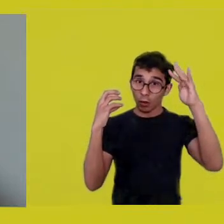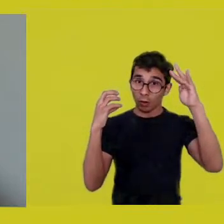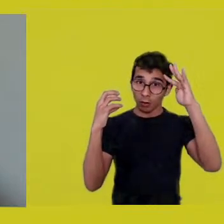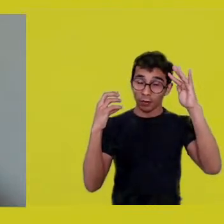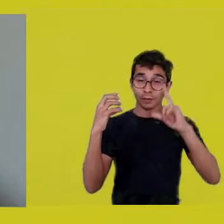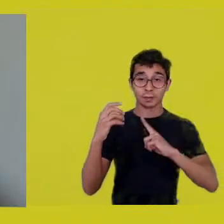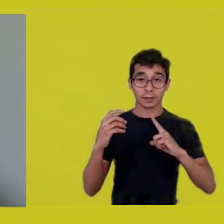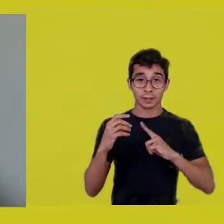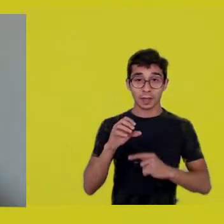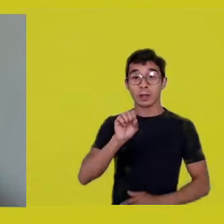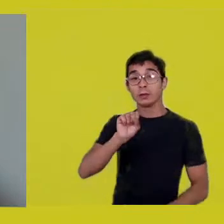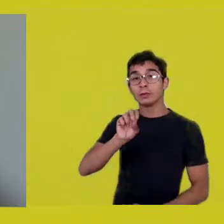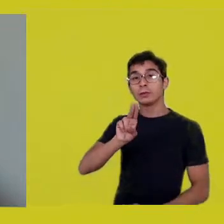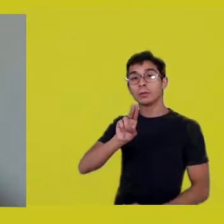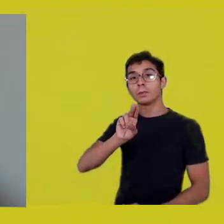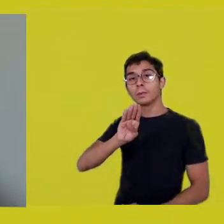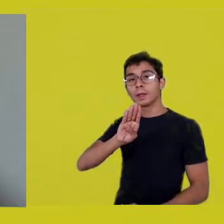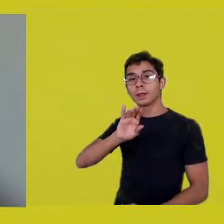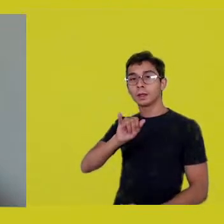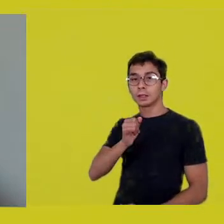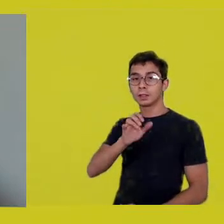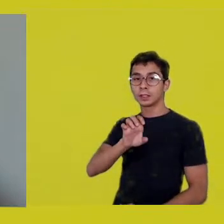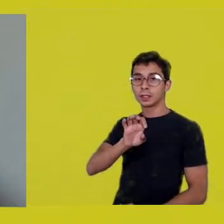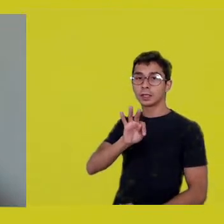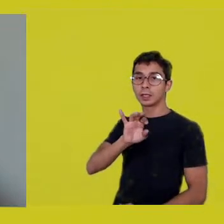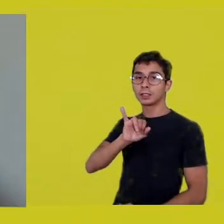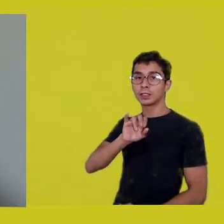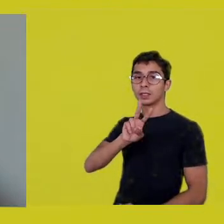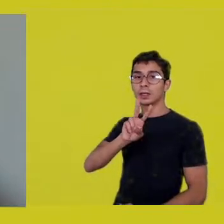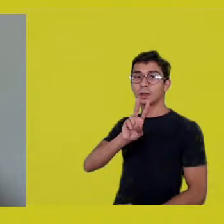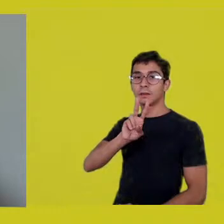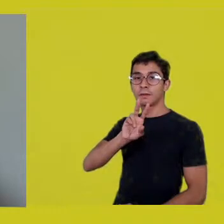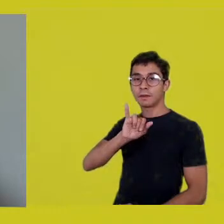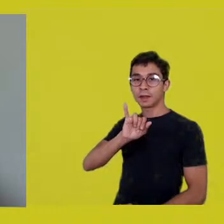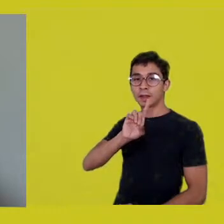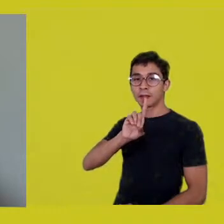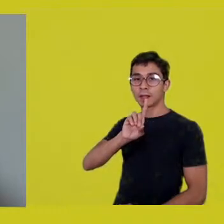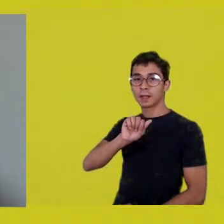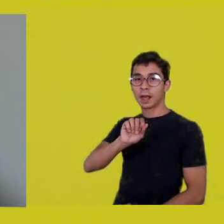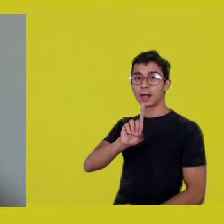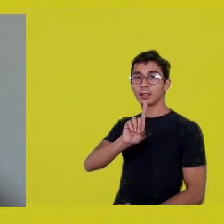If you don’t do an exercise in subjectivity, you won’t have dreams.